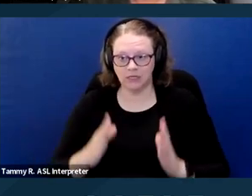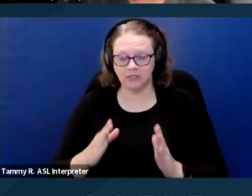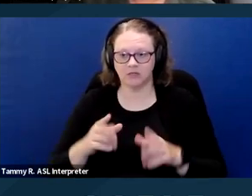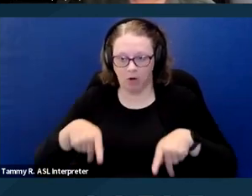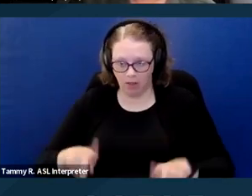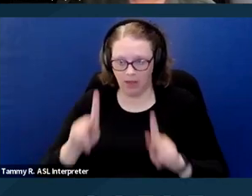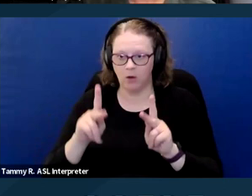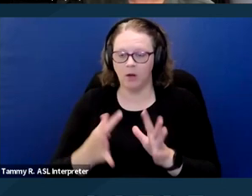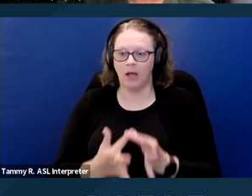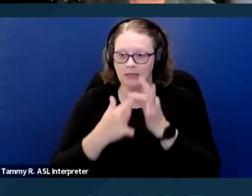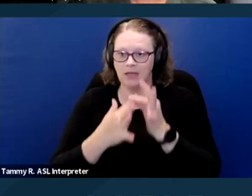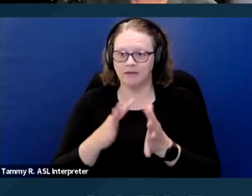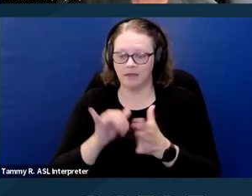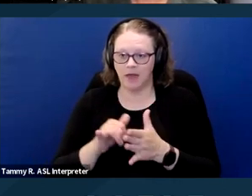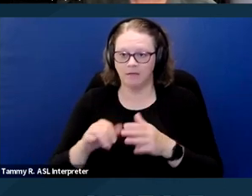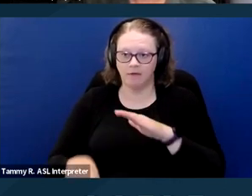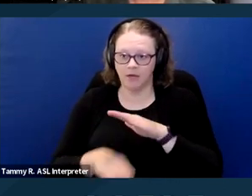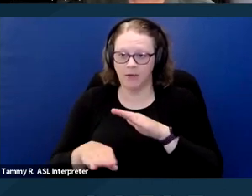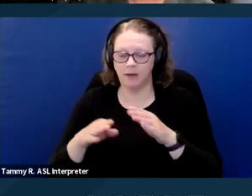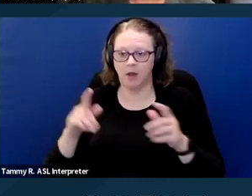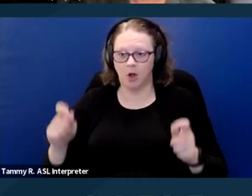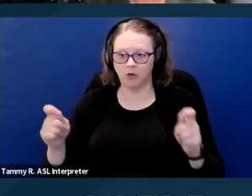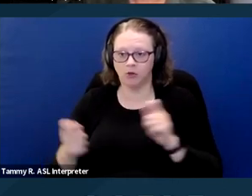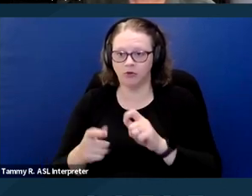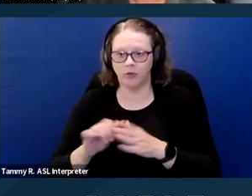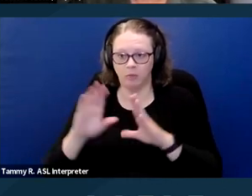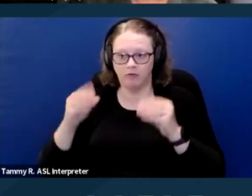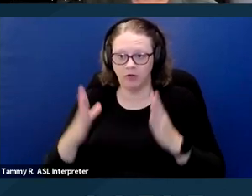or fundamentally alter the provider services.